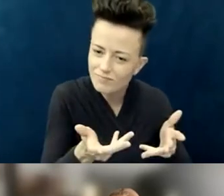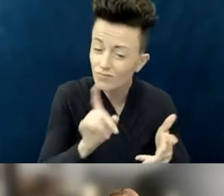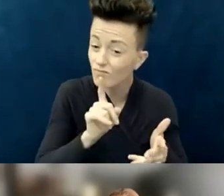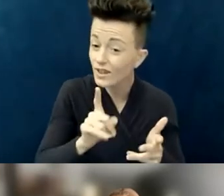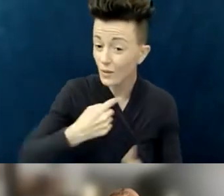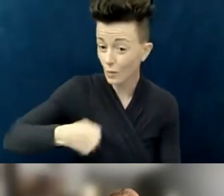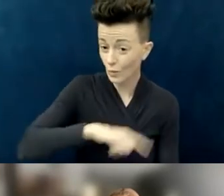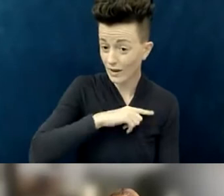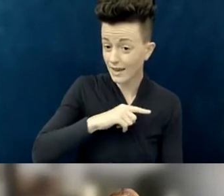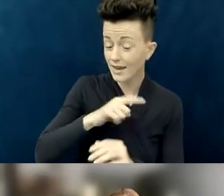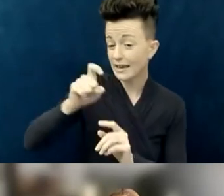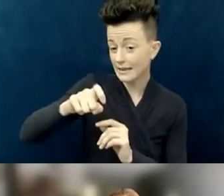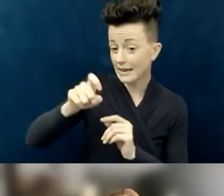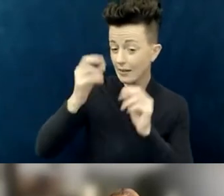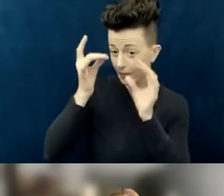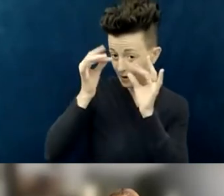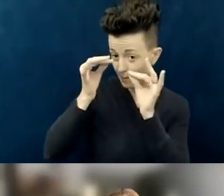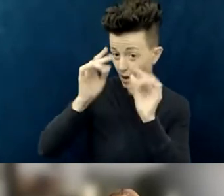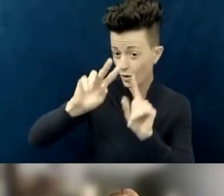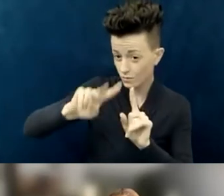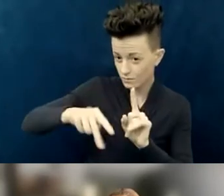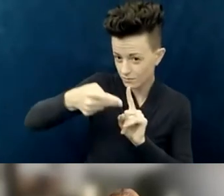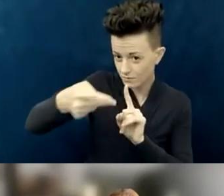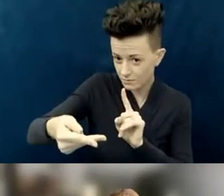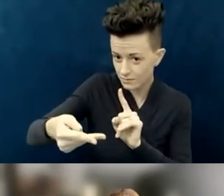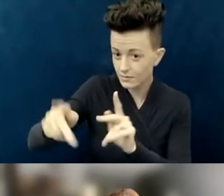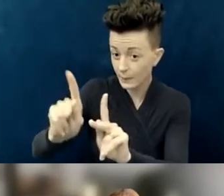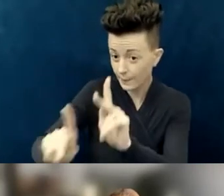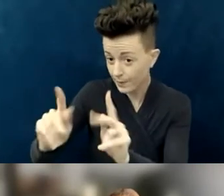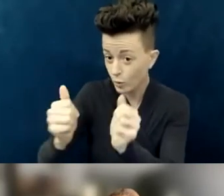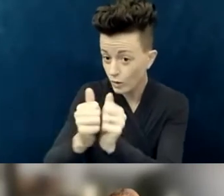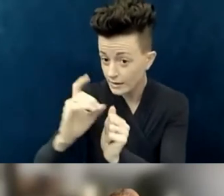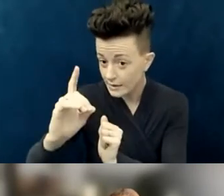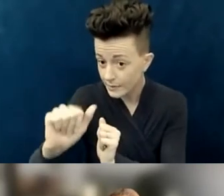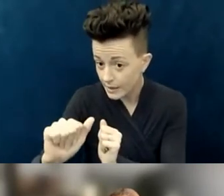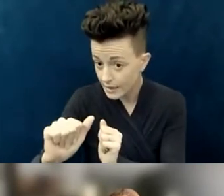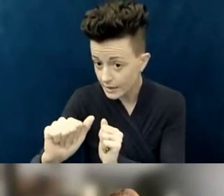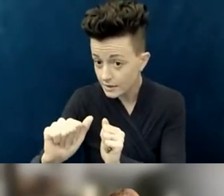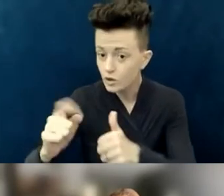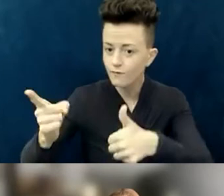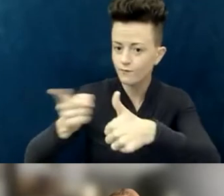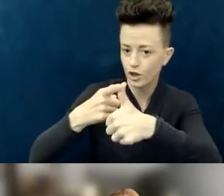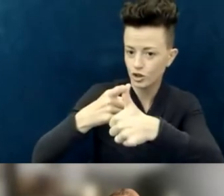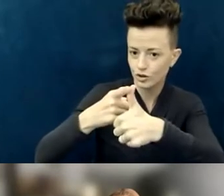first, right with everyone else. Now, does that mean that we're gonna get it all right?